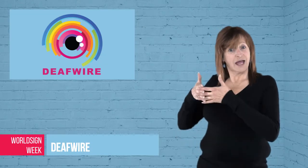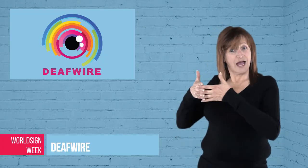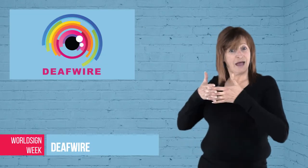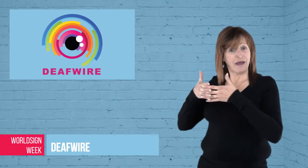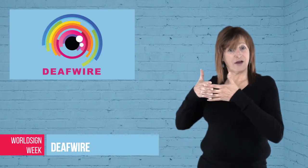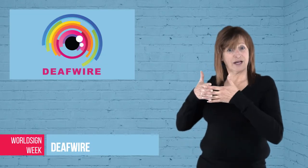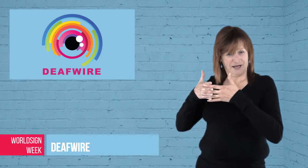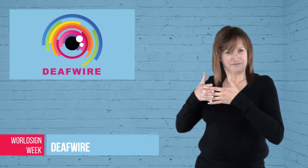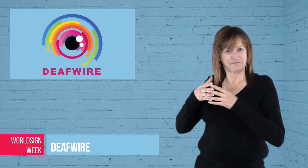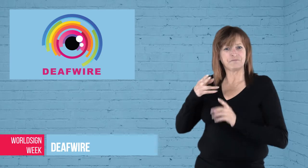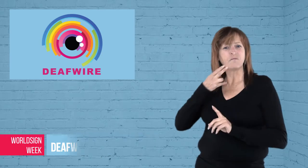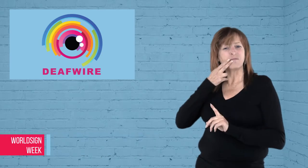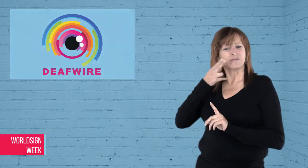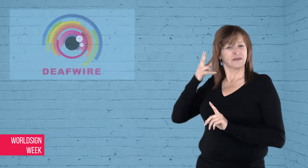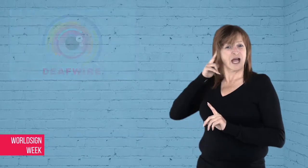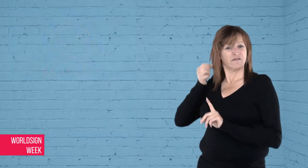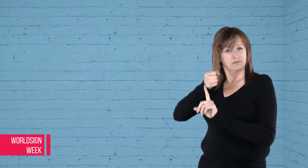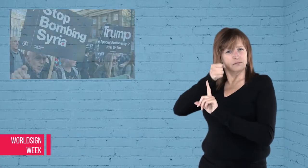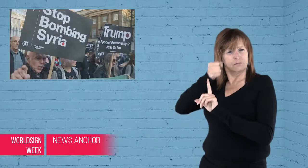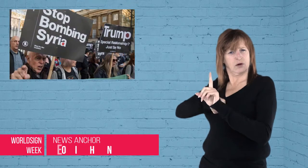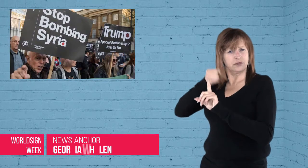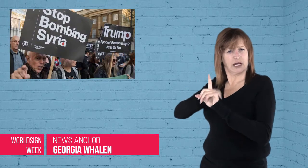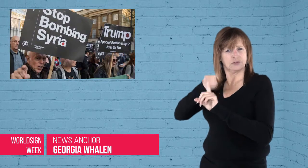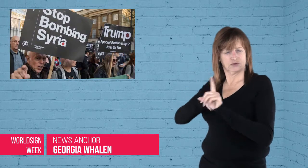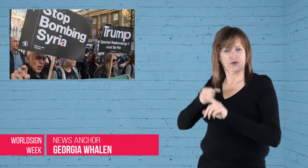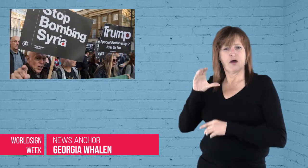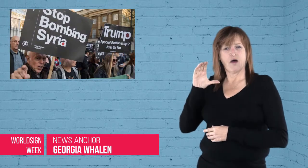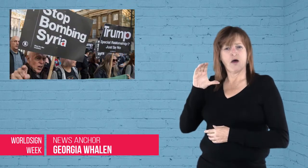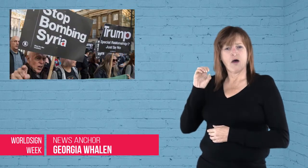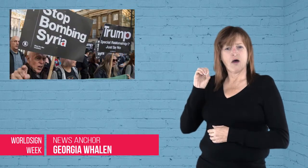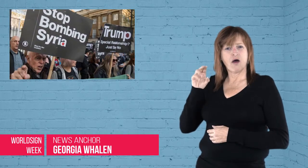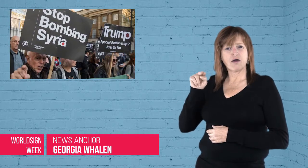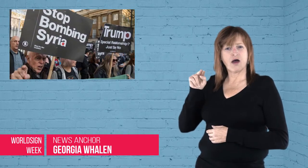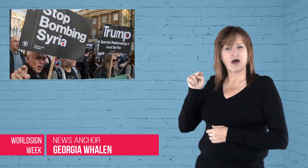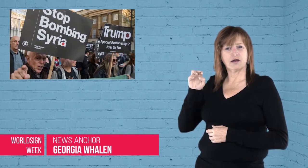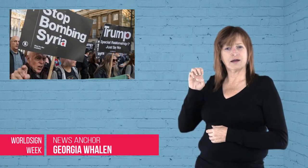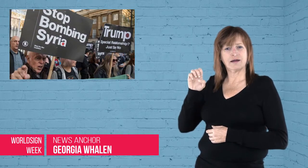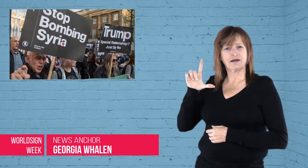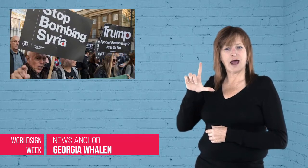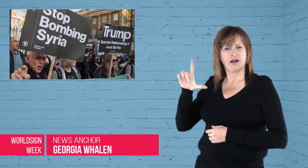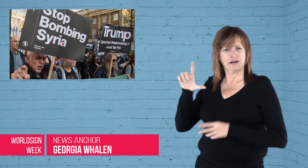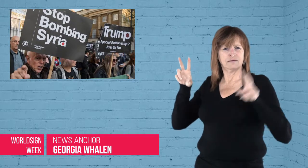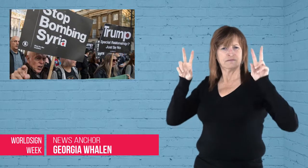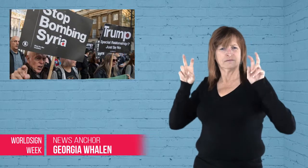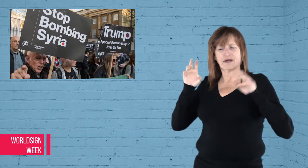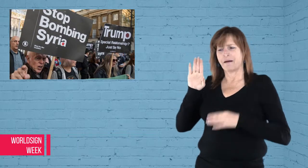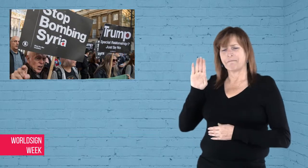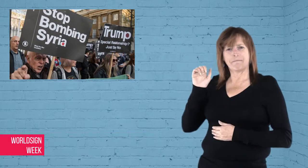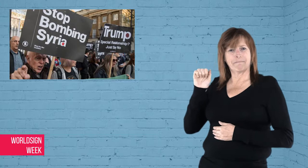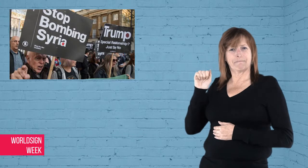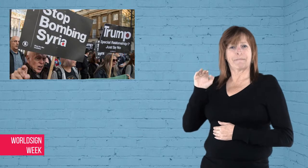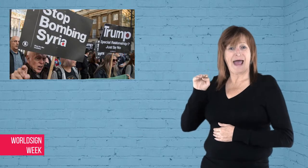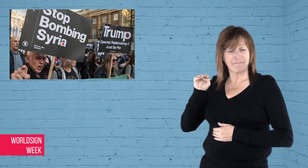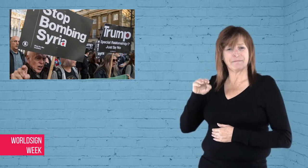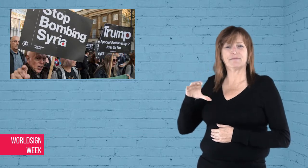Georgia: In United States, a Deaf protester, Connell “Bam” Crooms, went to